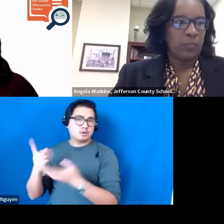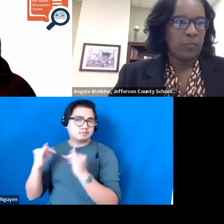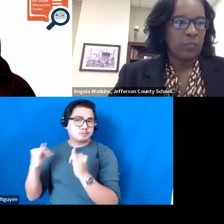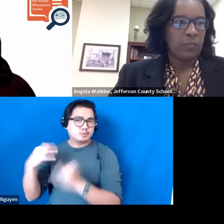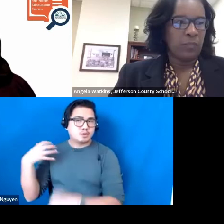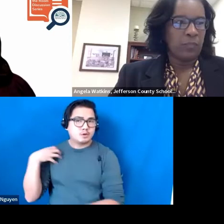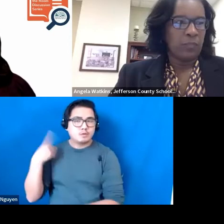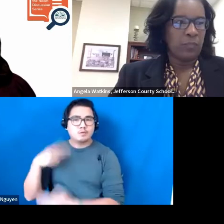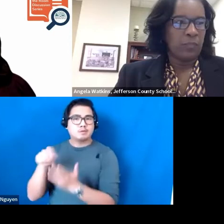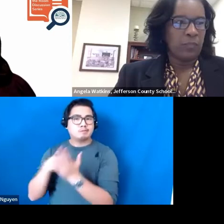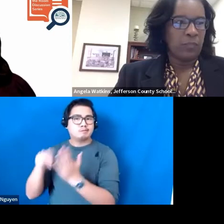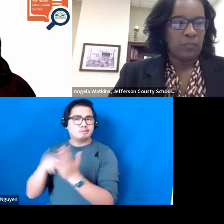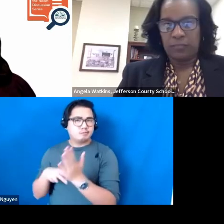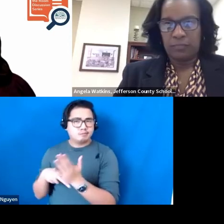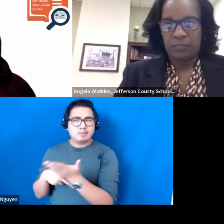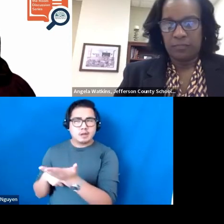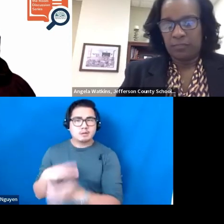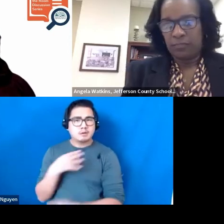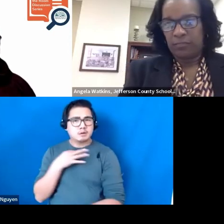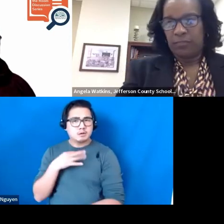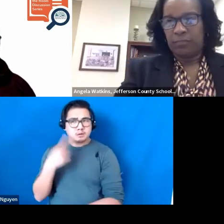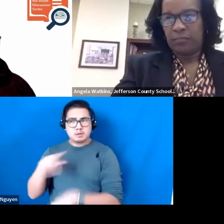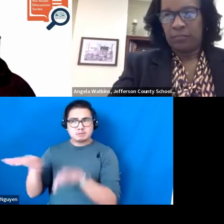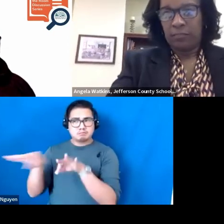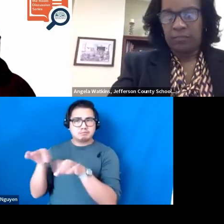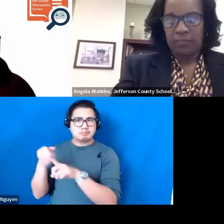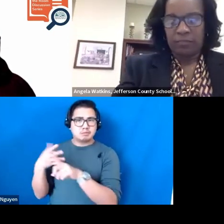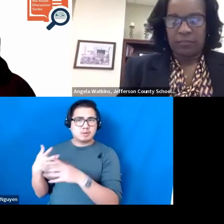I wonder if you could talk about how the structure goes about doing that?